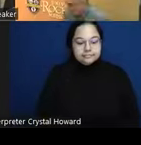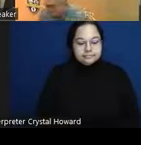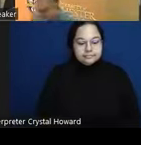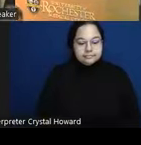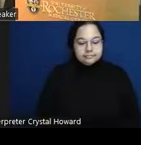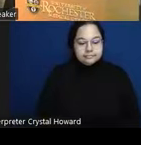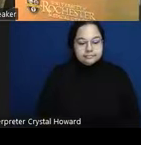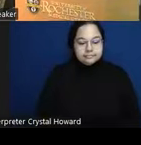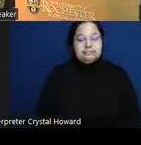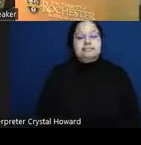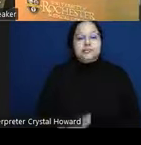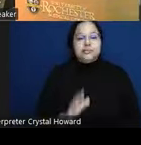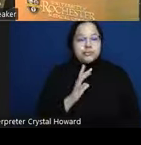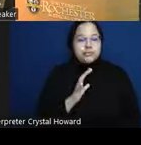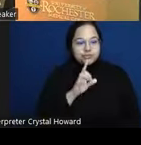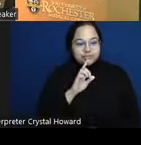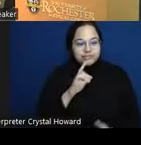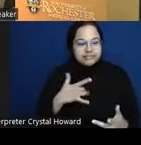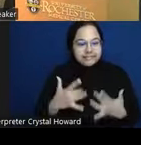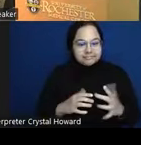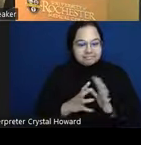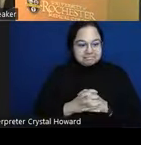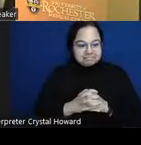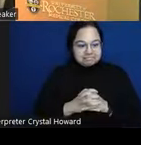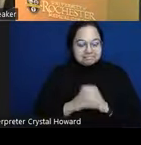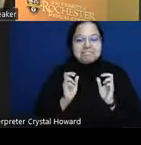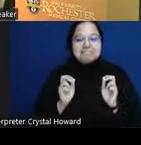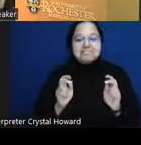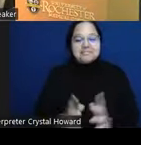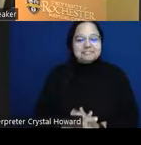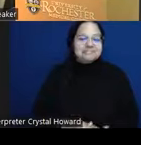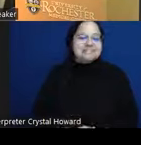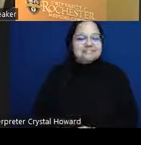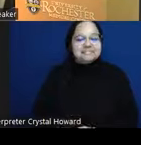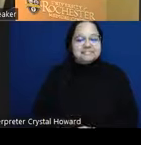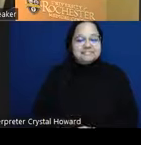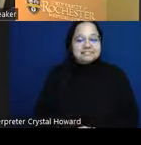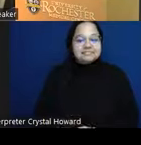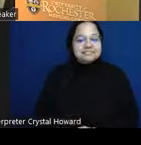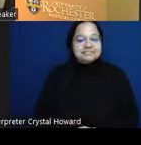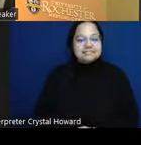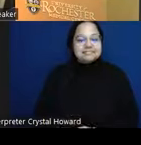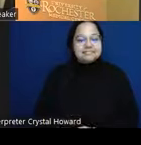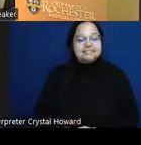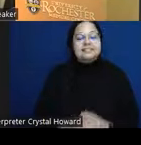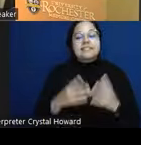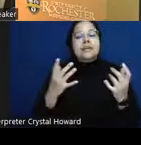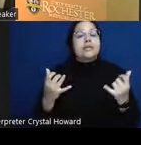very exciting okay uh so today I'll be talking about a paper that uh recently submitted on